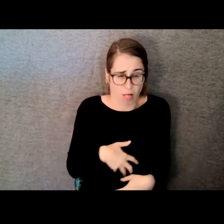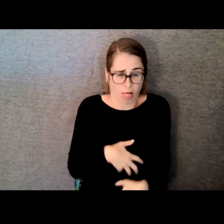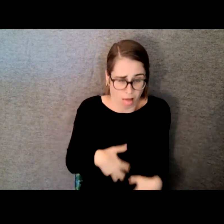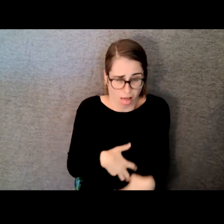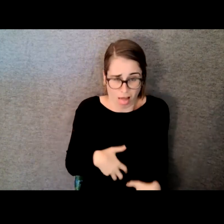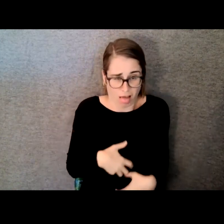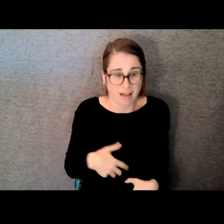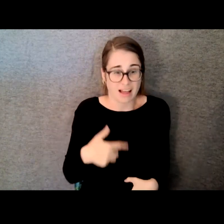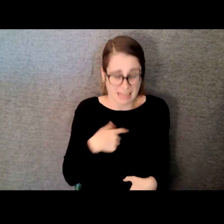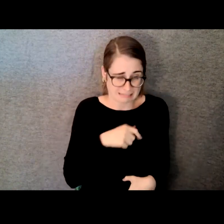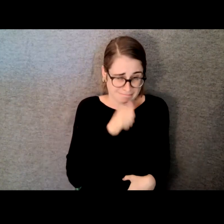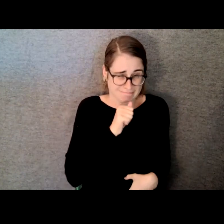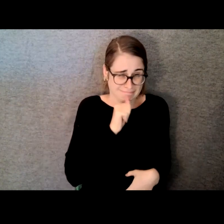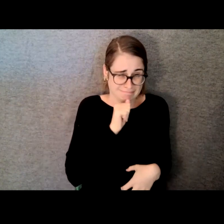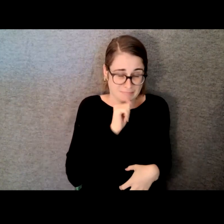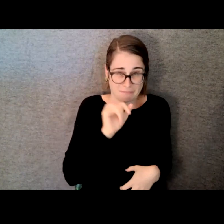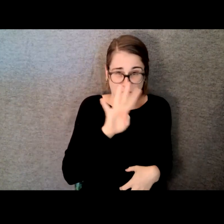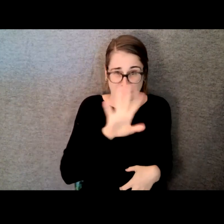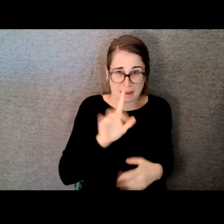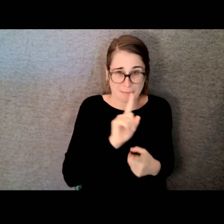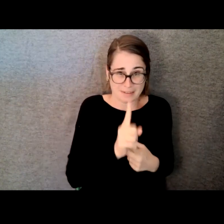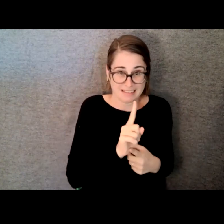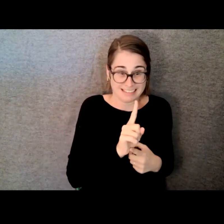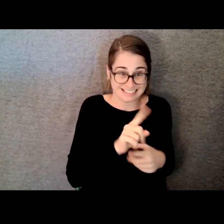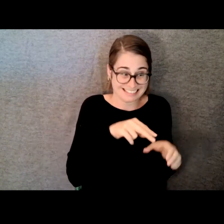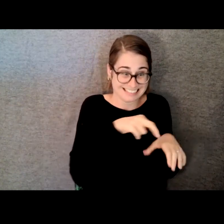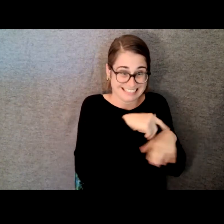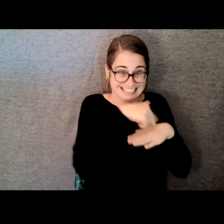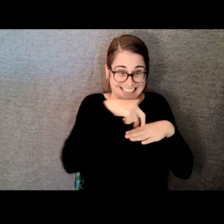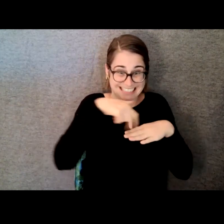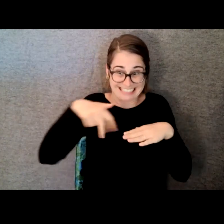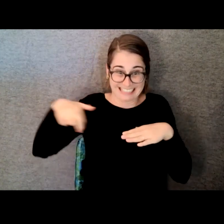again. I could not imagine repeating that experience over and over again, which is obviously